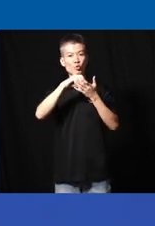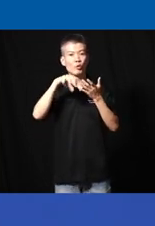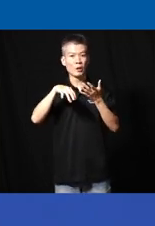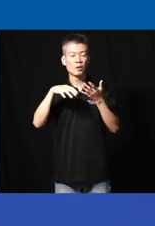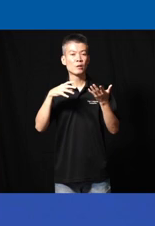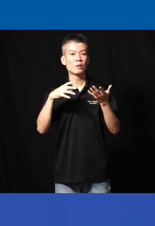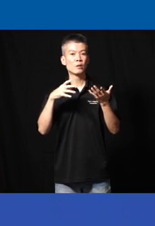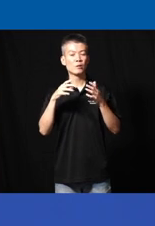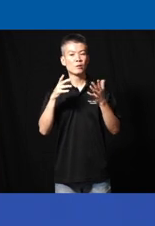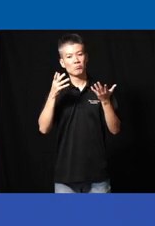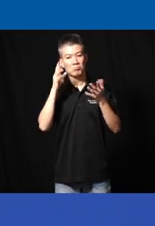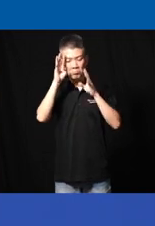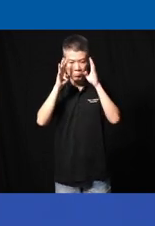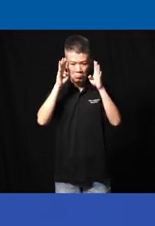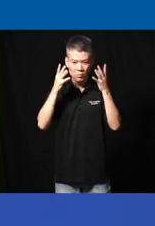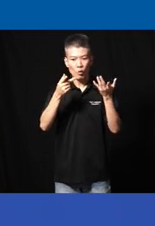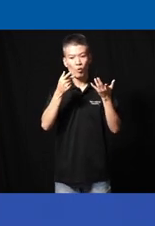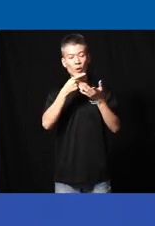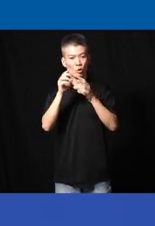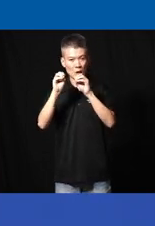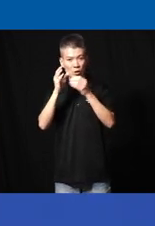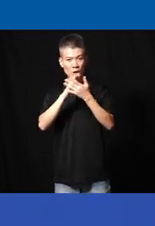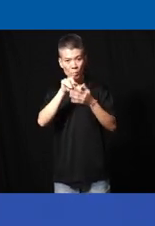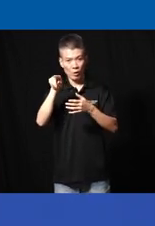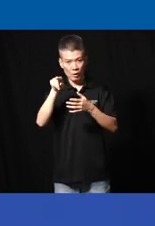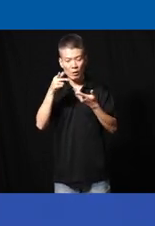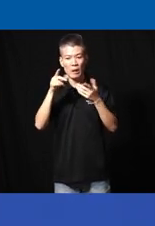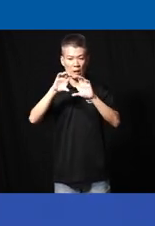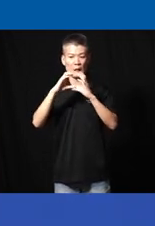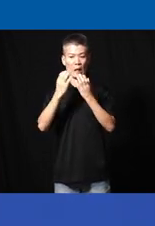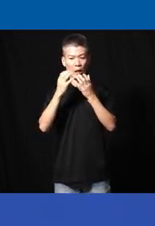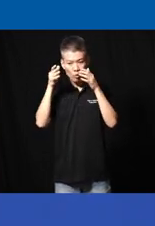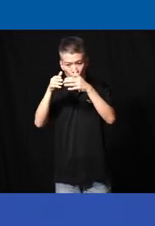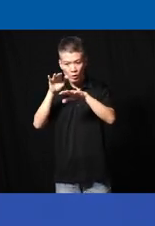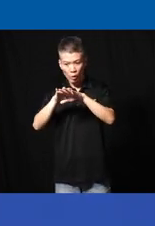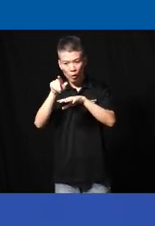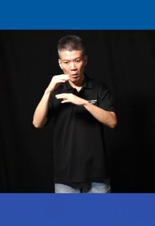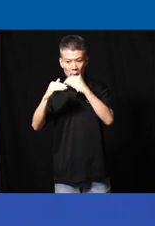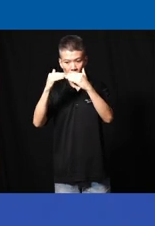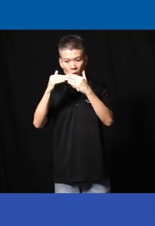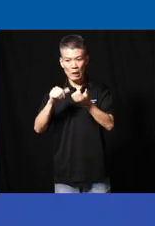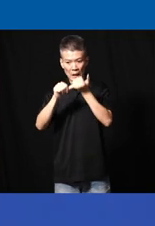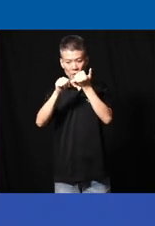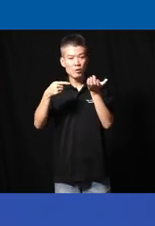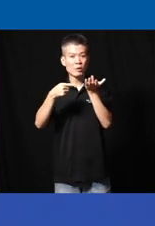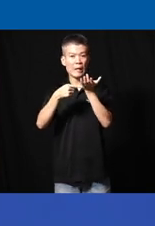to to innovate or when you teach some of the classes focus on building assistive Tech how